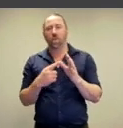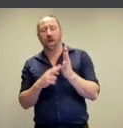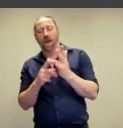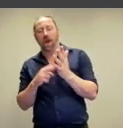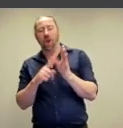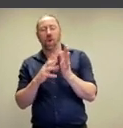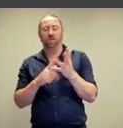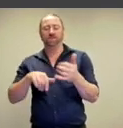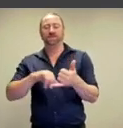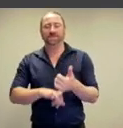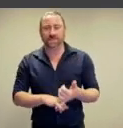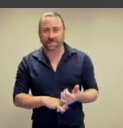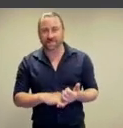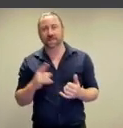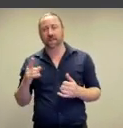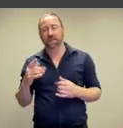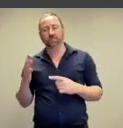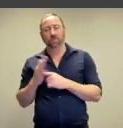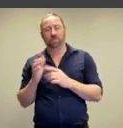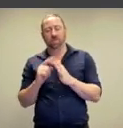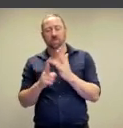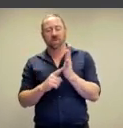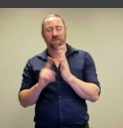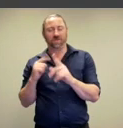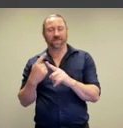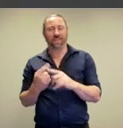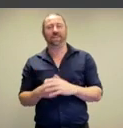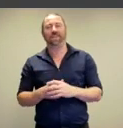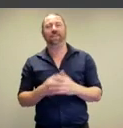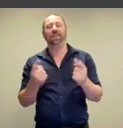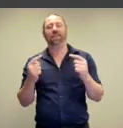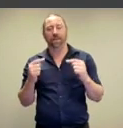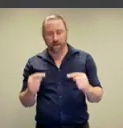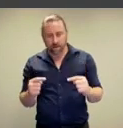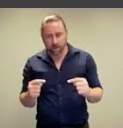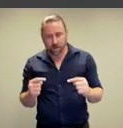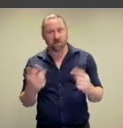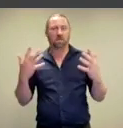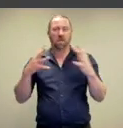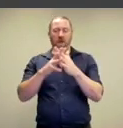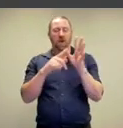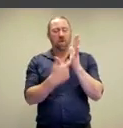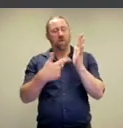anonymous, that has been our winner